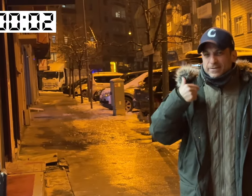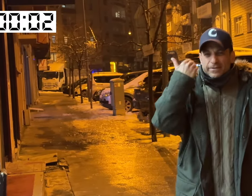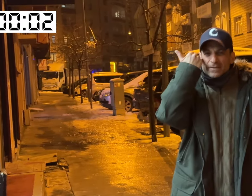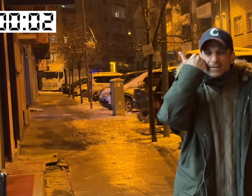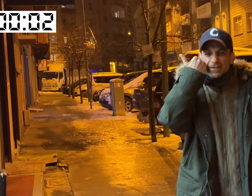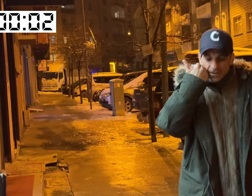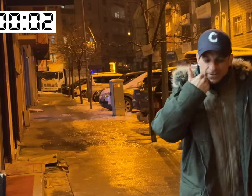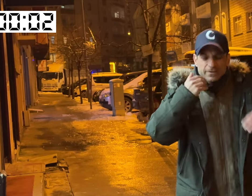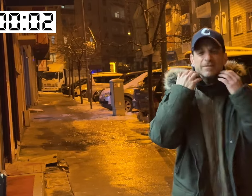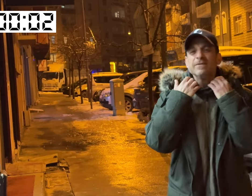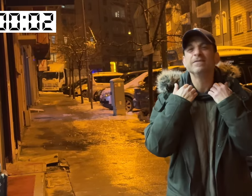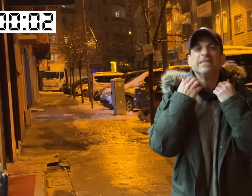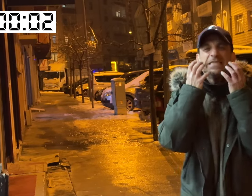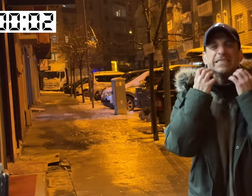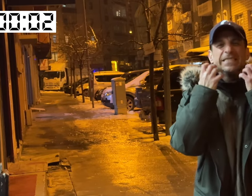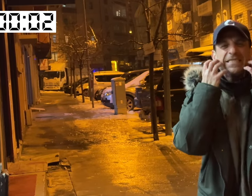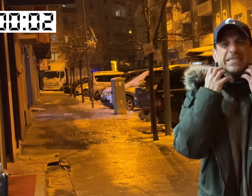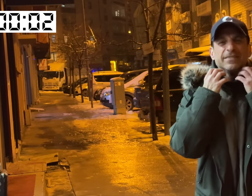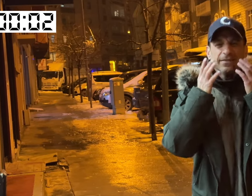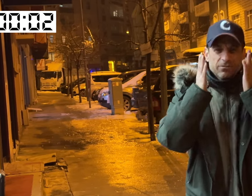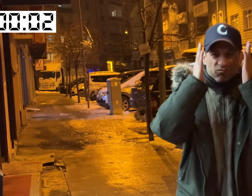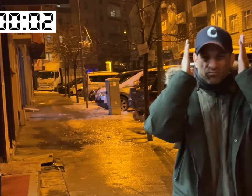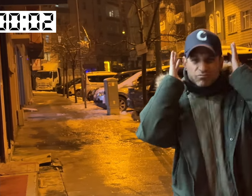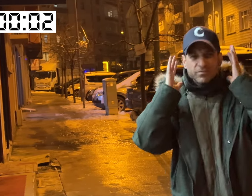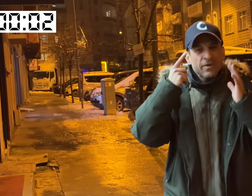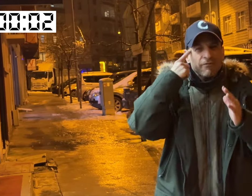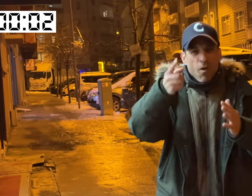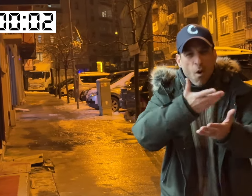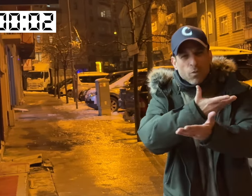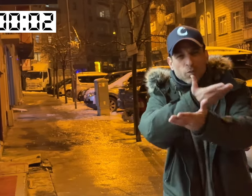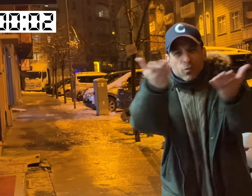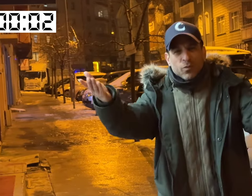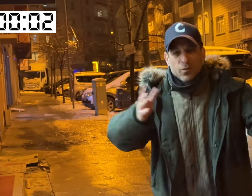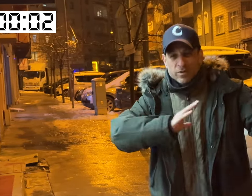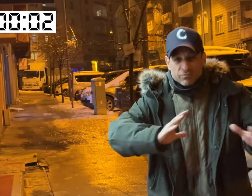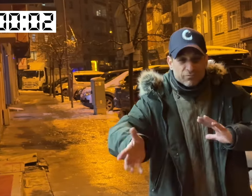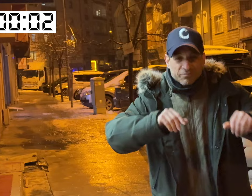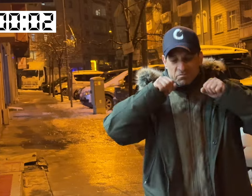I spot a barber shop. My beard feels itchy and my hair needs trimming. I'd like to get my hair and face done so I can spread